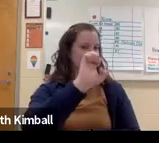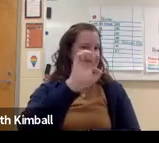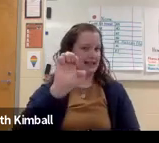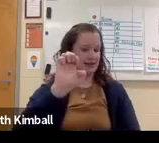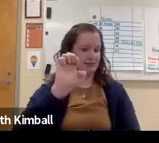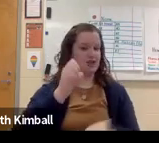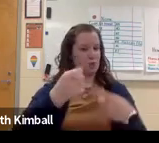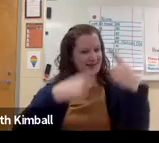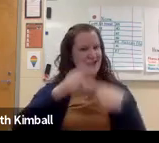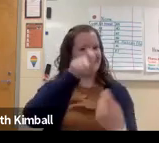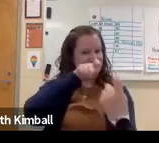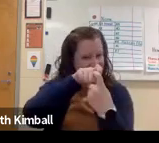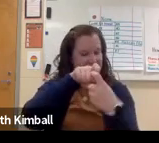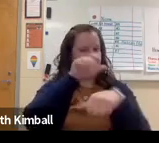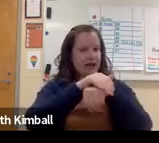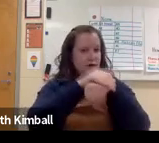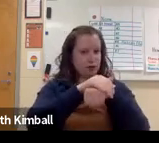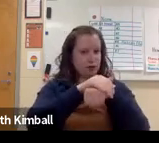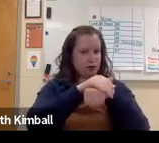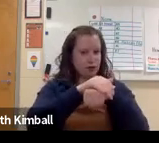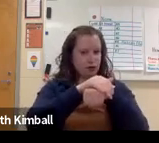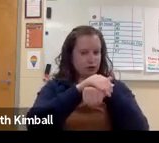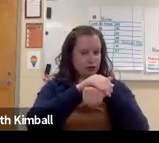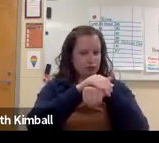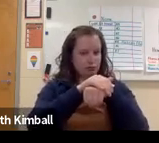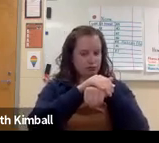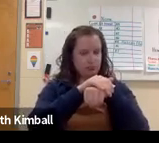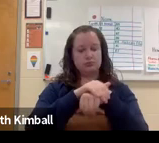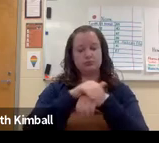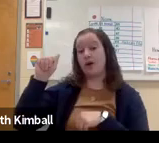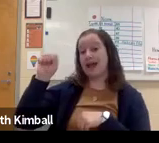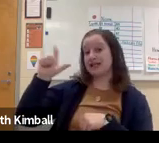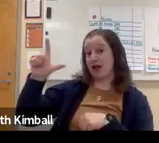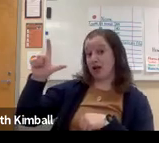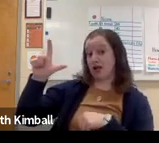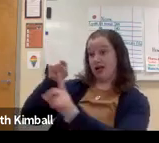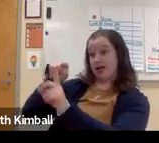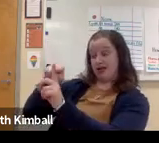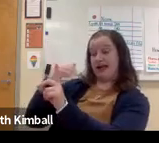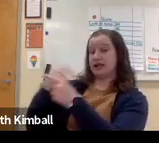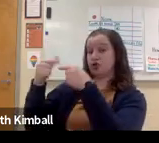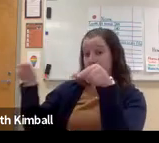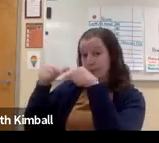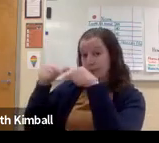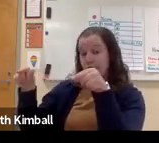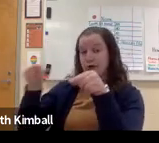Many schools use Signing Exact English, which is called SEE.